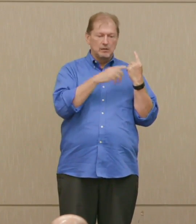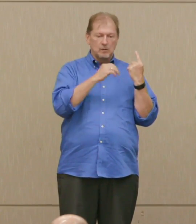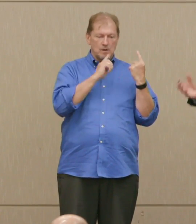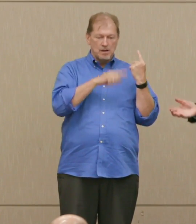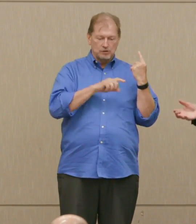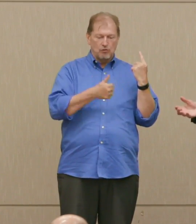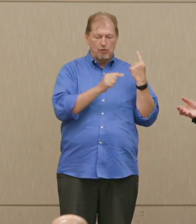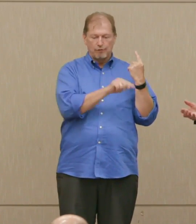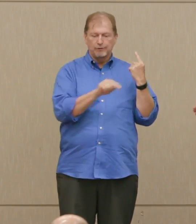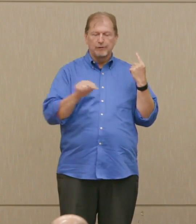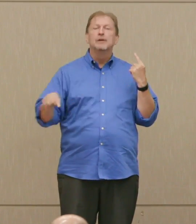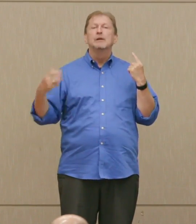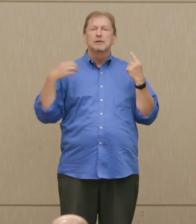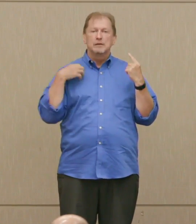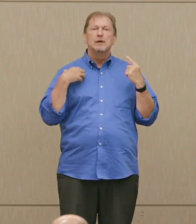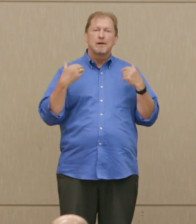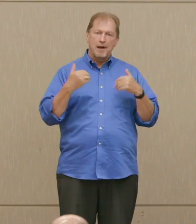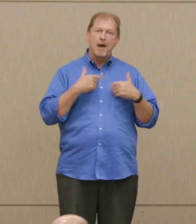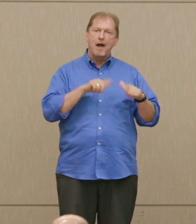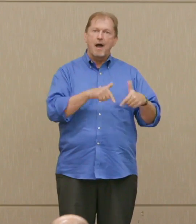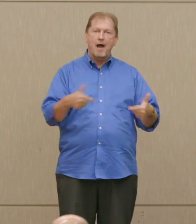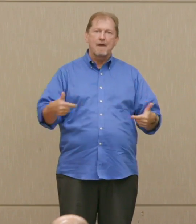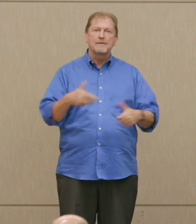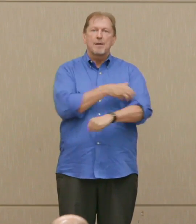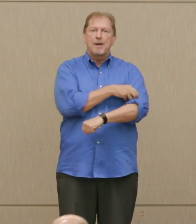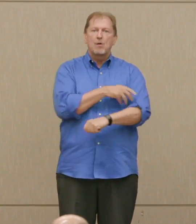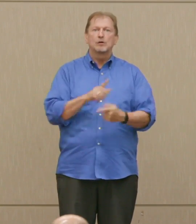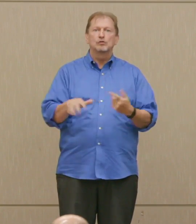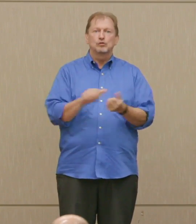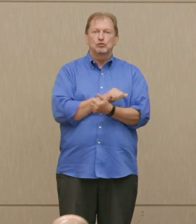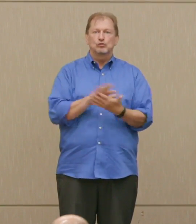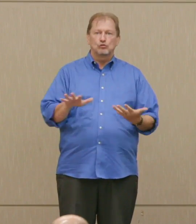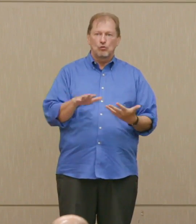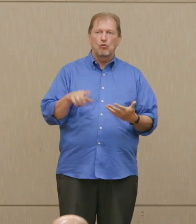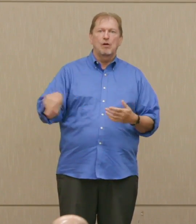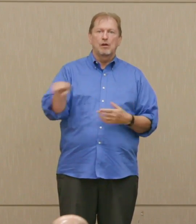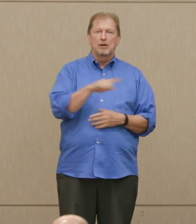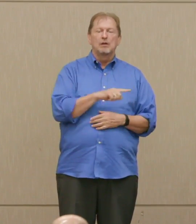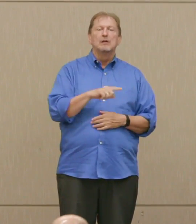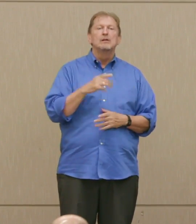despite which we continue to plan to destroy their command and control.